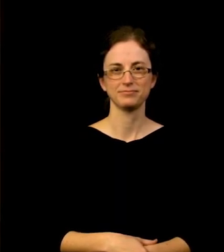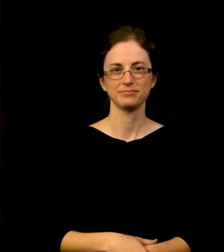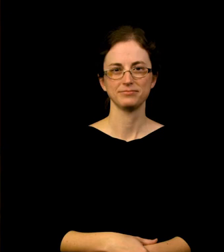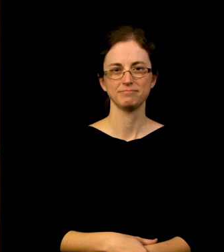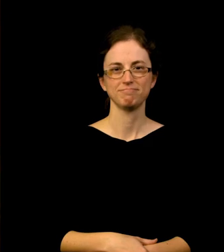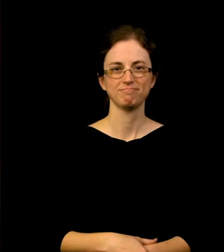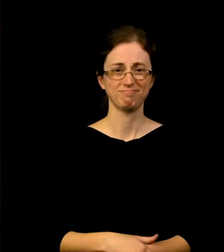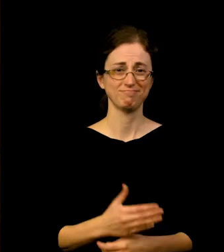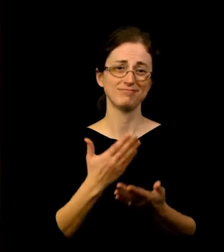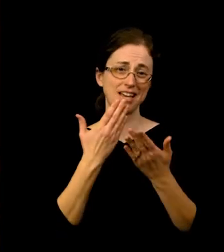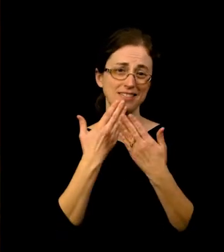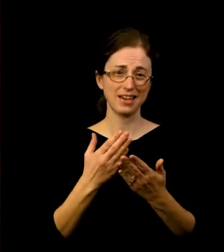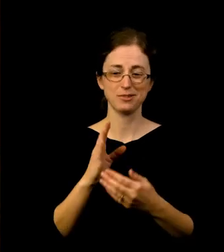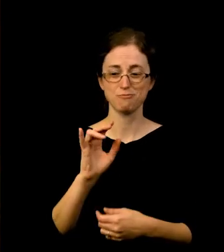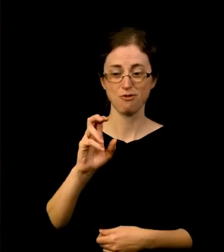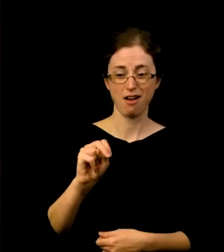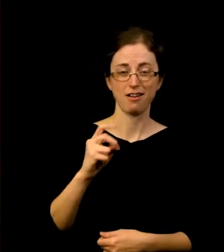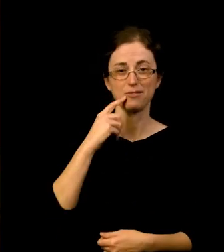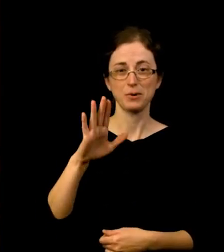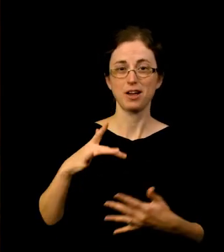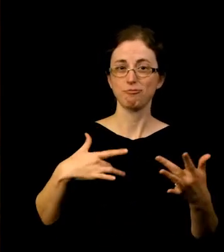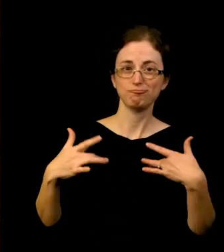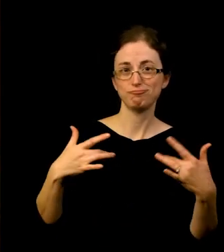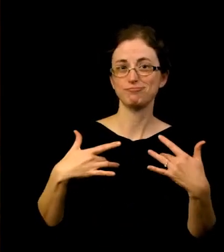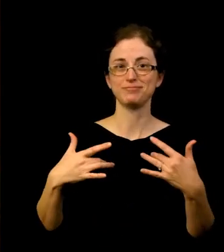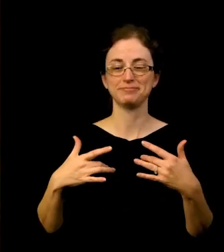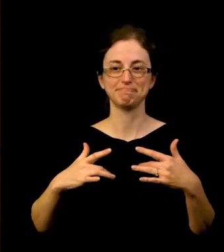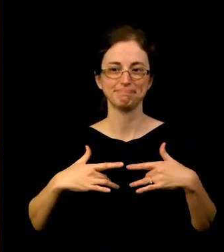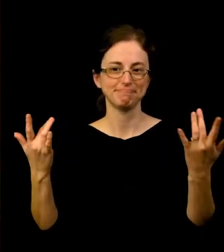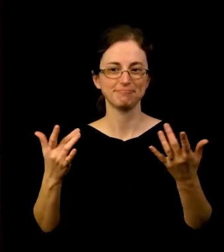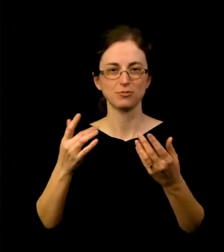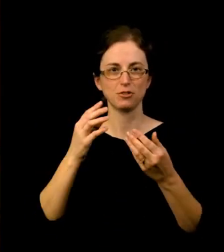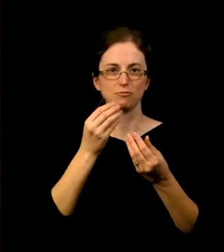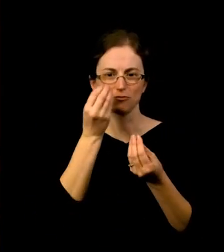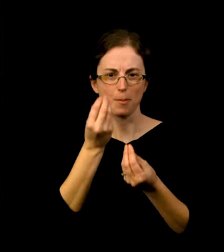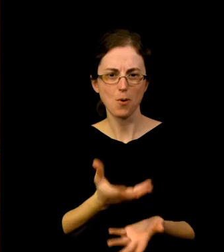Thank you, Brian, for your informative and exciting report of our thrilling past year and to Ambush for sharing